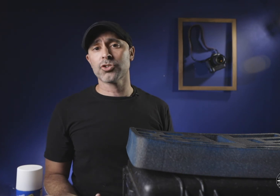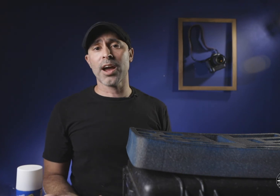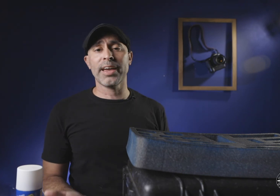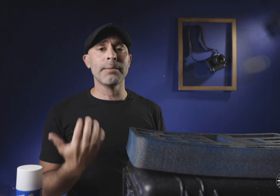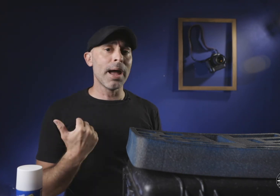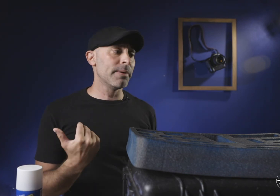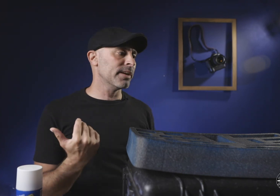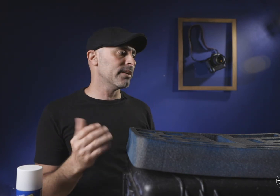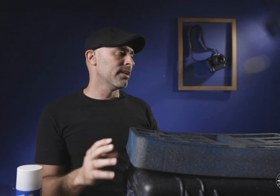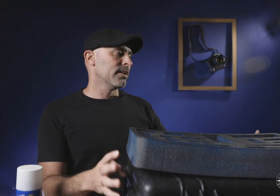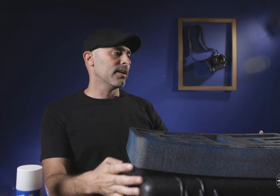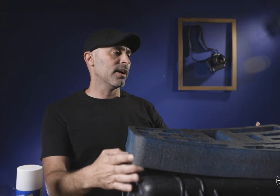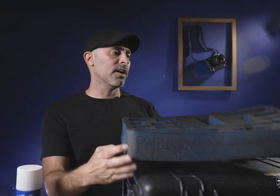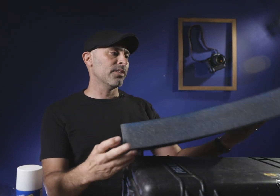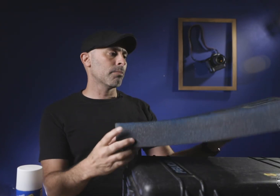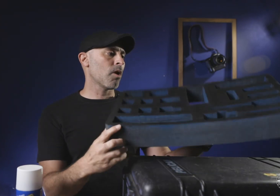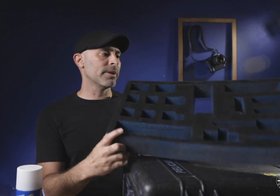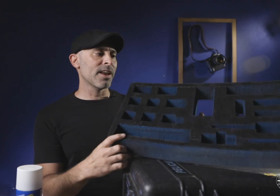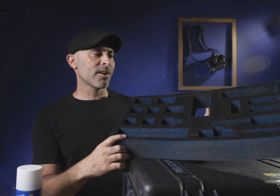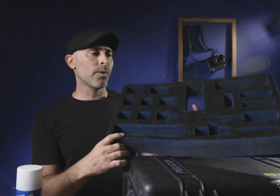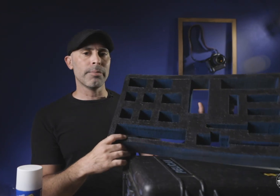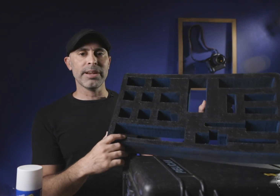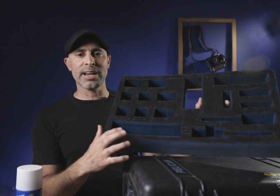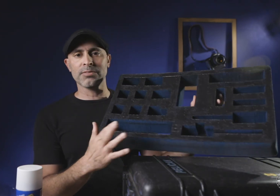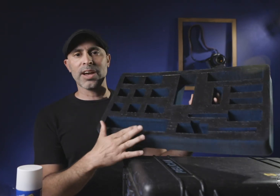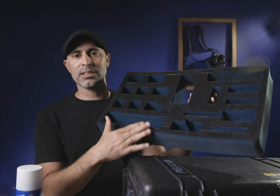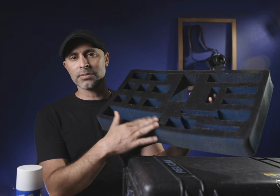to try that in my opinion they're probably not going to be as effective as